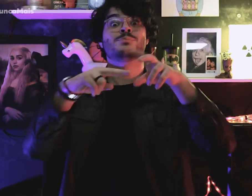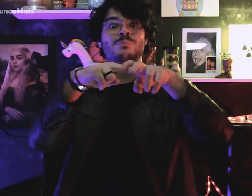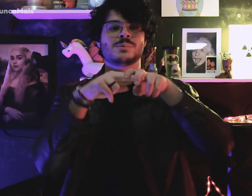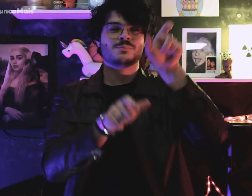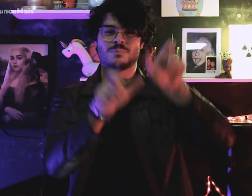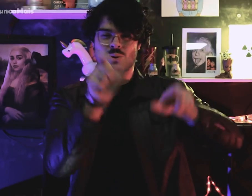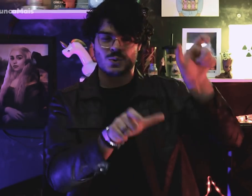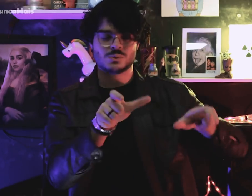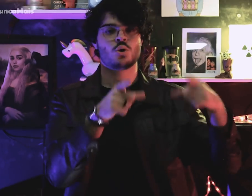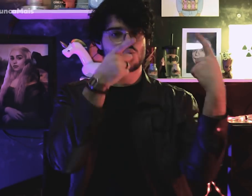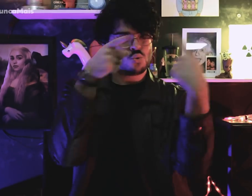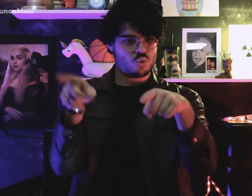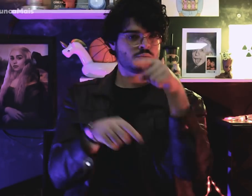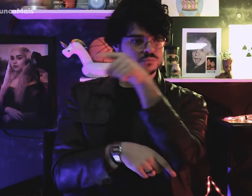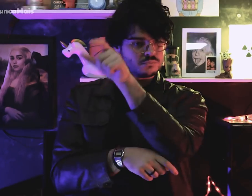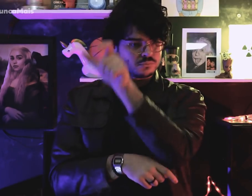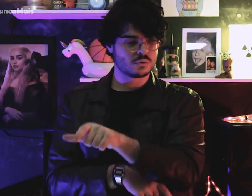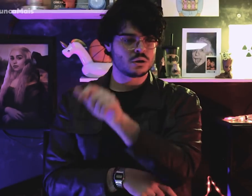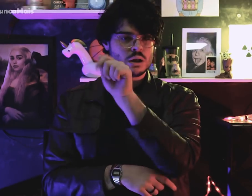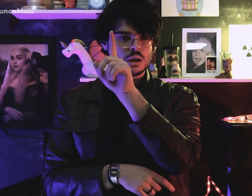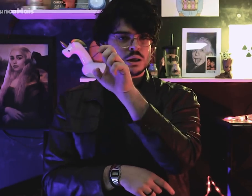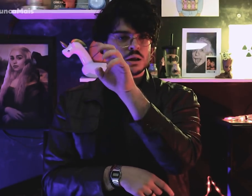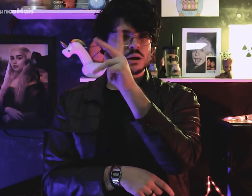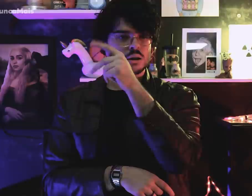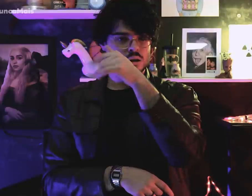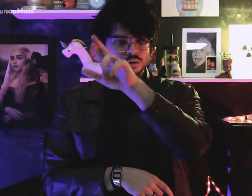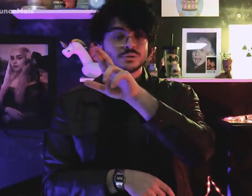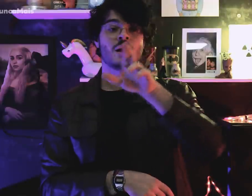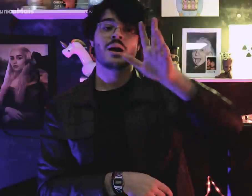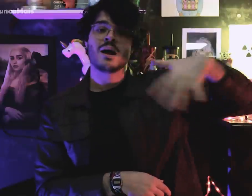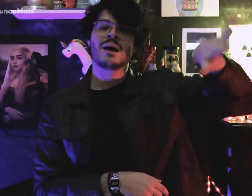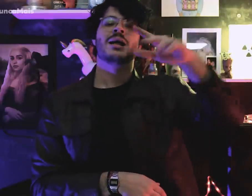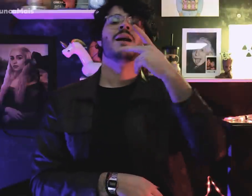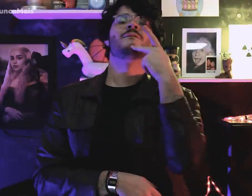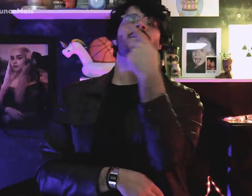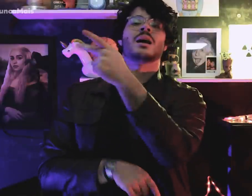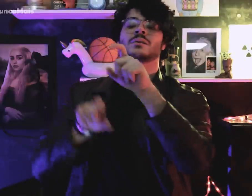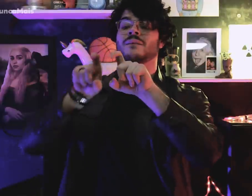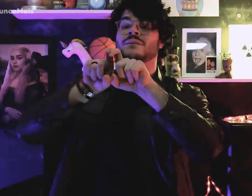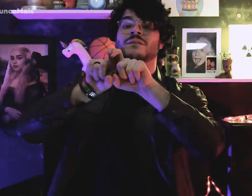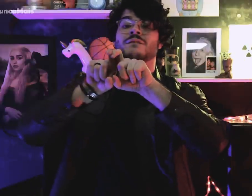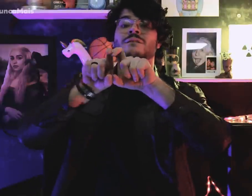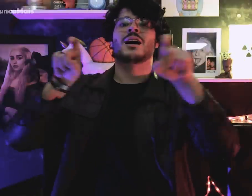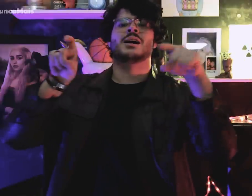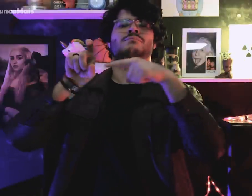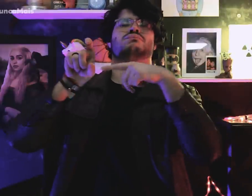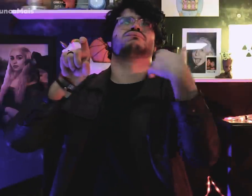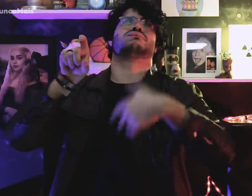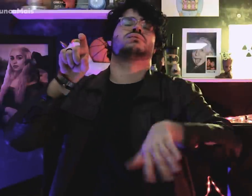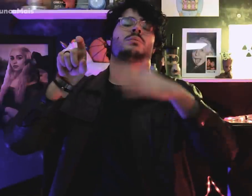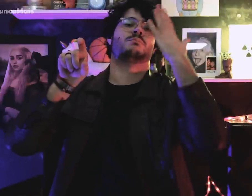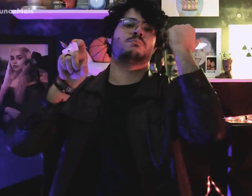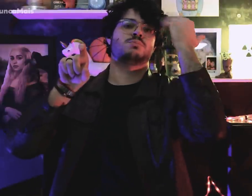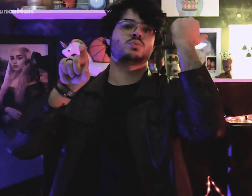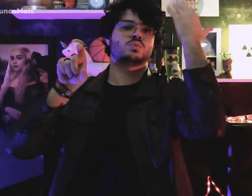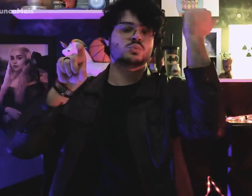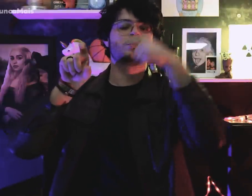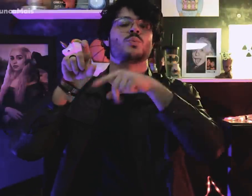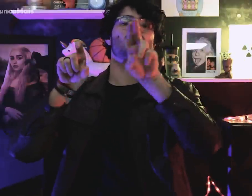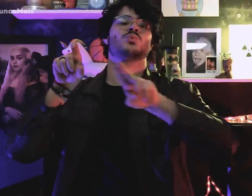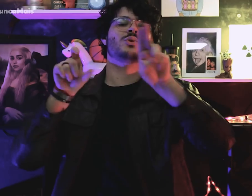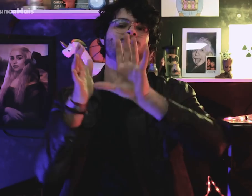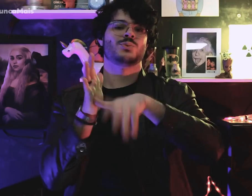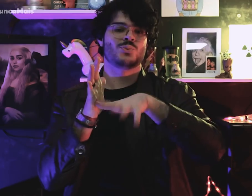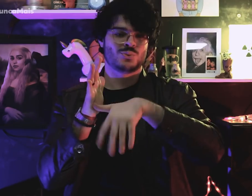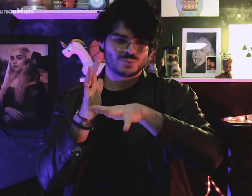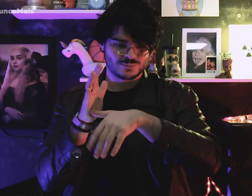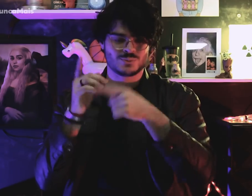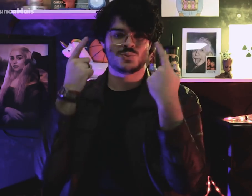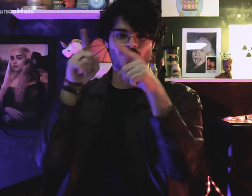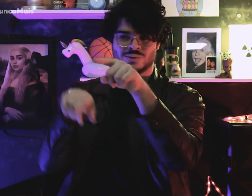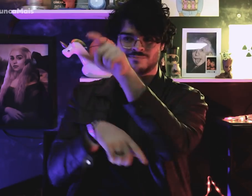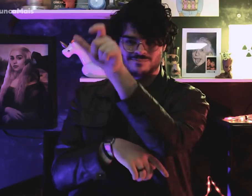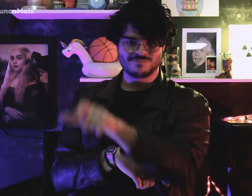So your opponents created the famous saying: